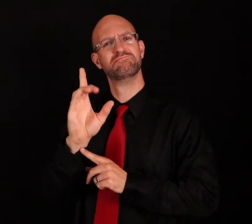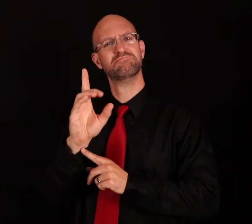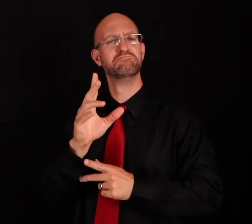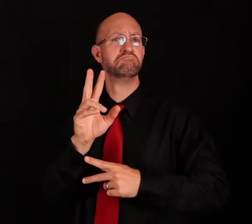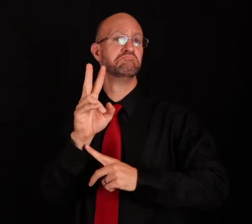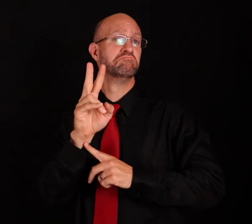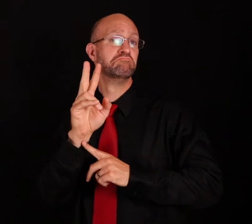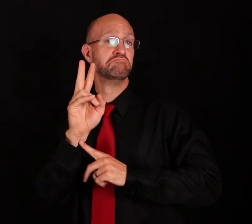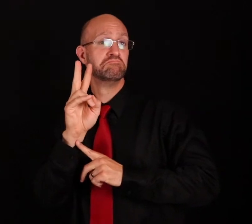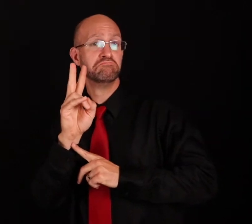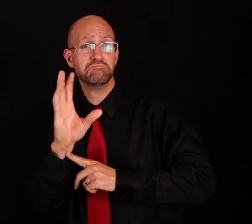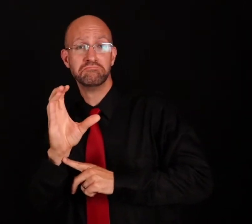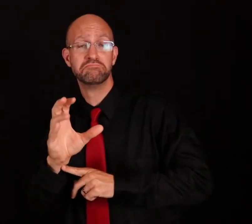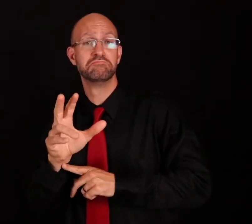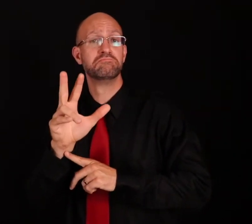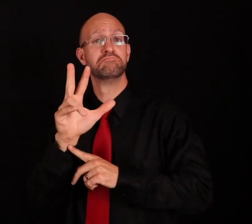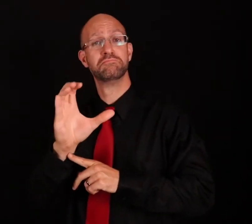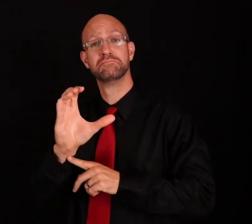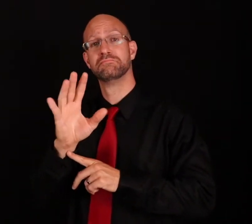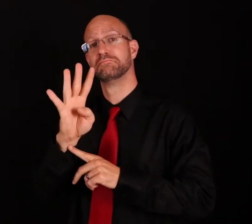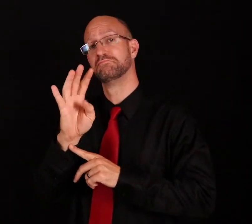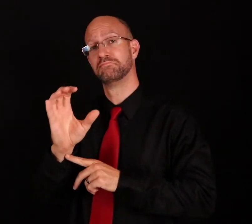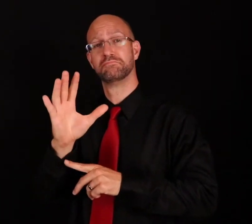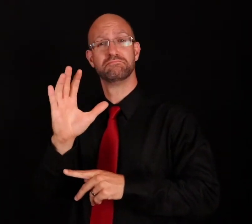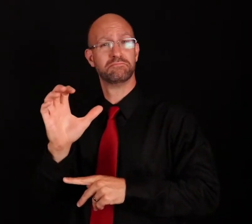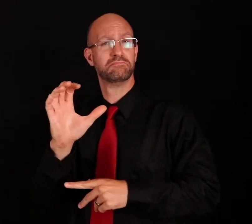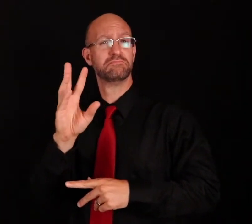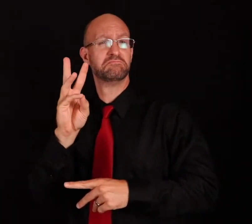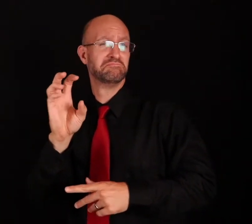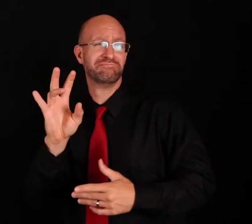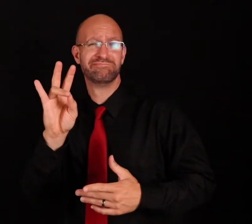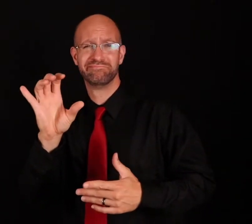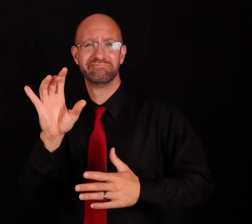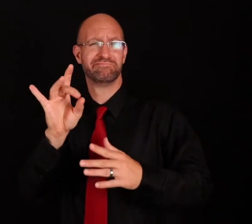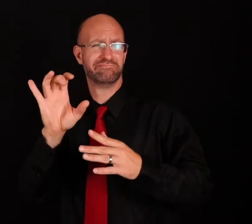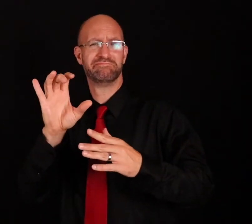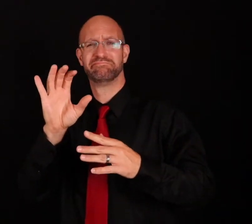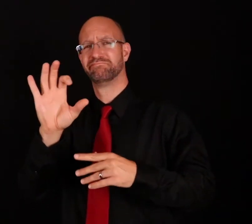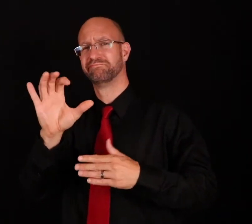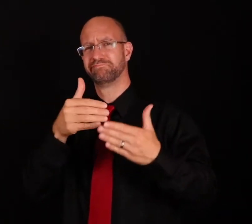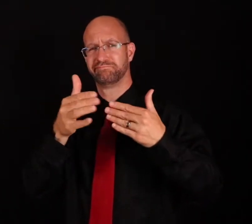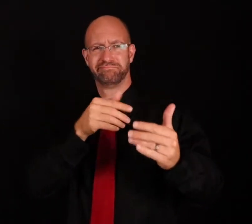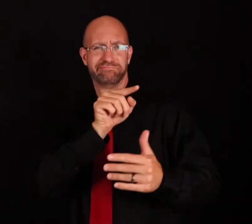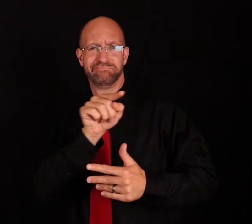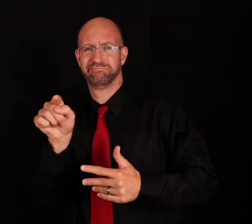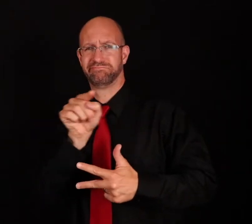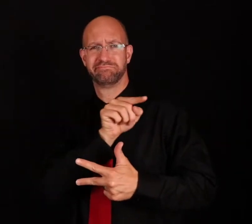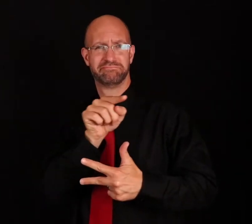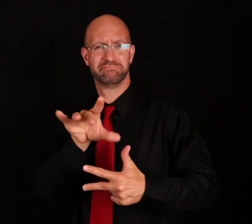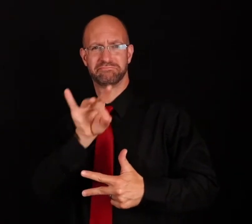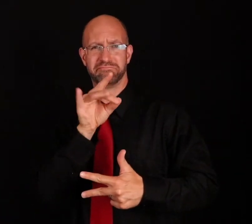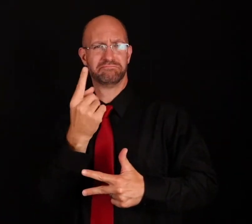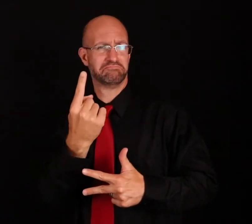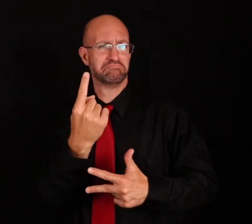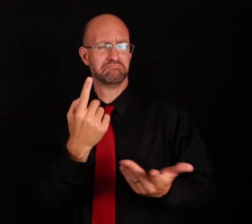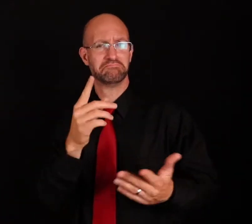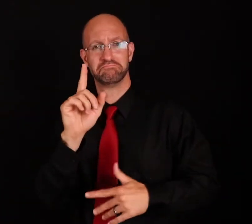$200, $300, $400, $500, $600, $700, $800, $900, any of these. Pick one of these numbers.